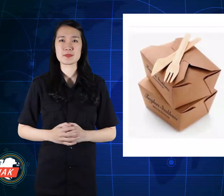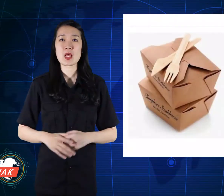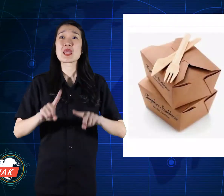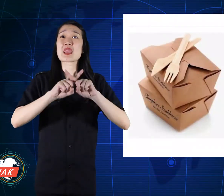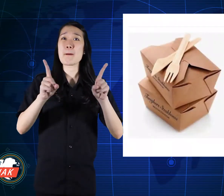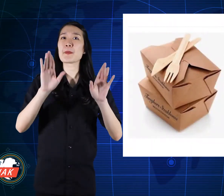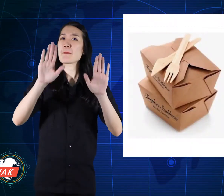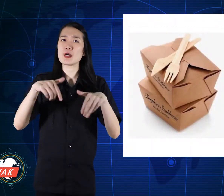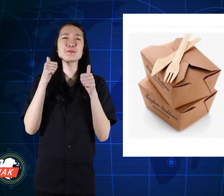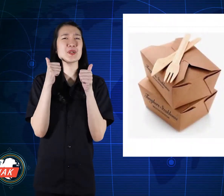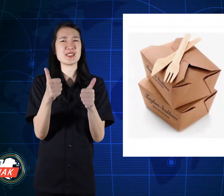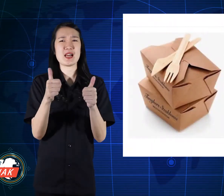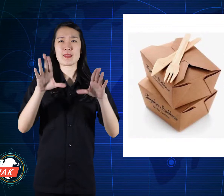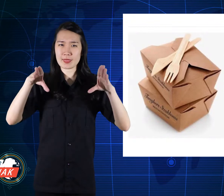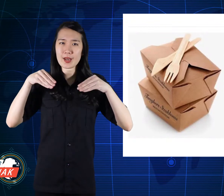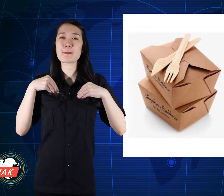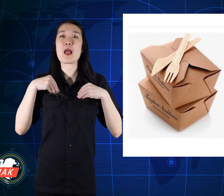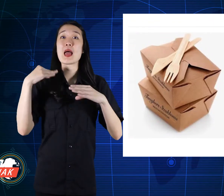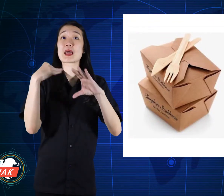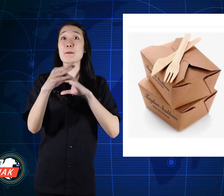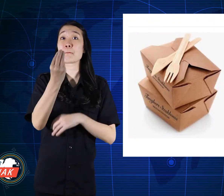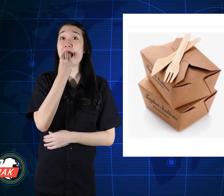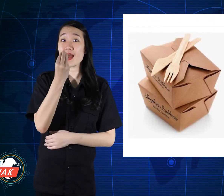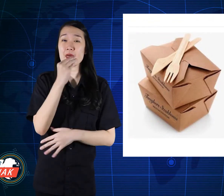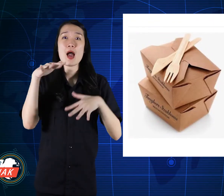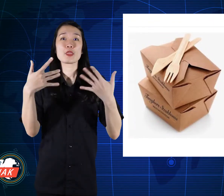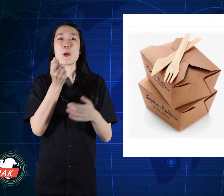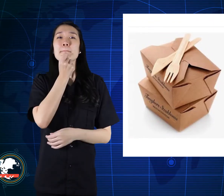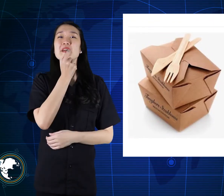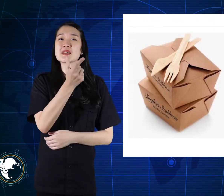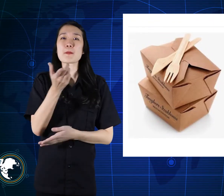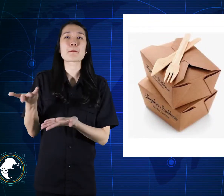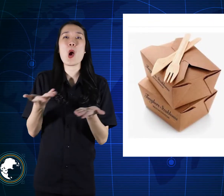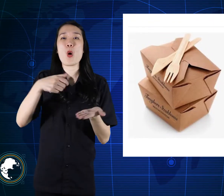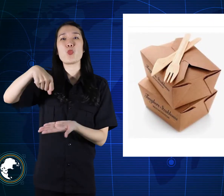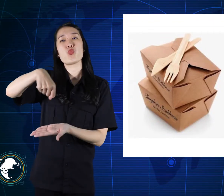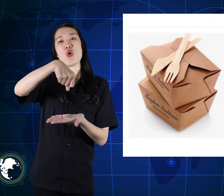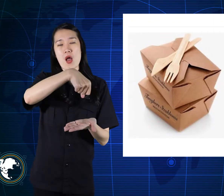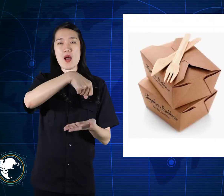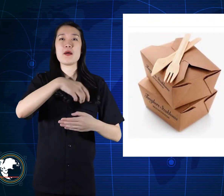But still able to accept delivery food or order to take home.